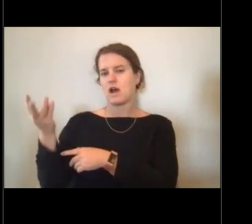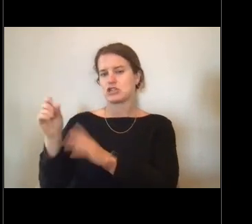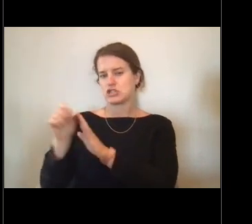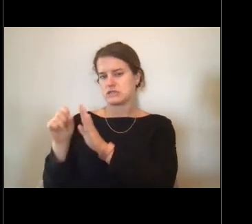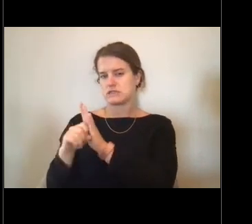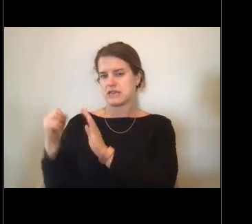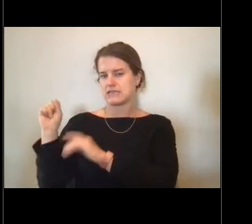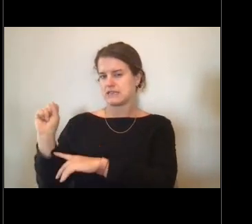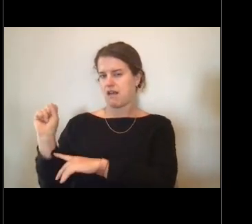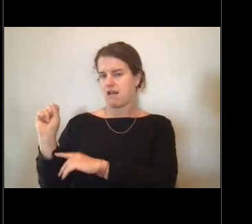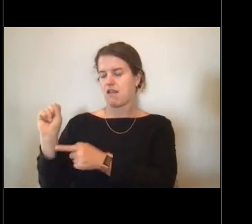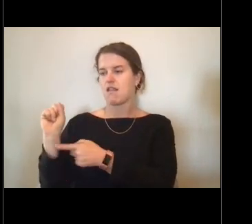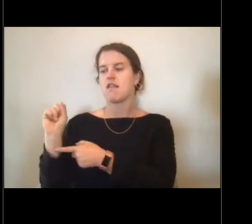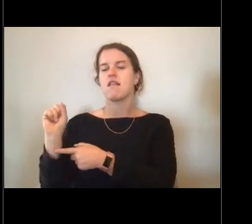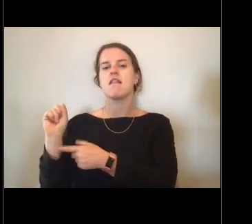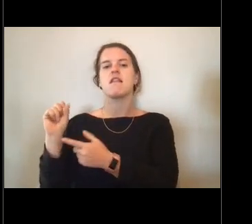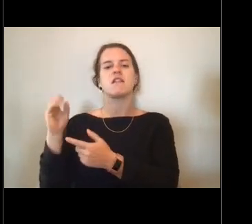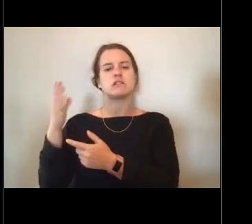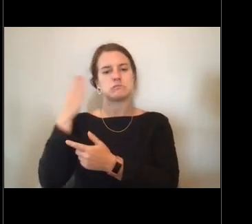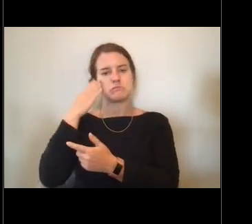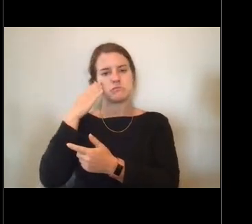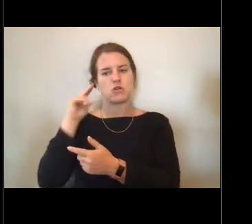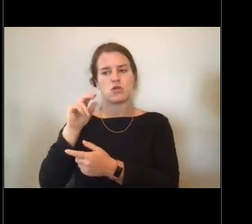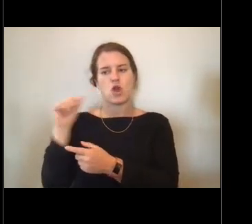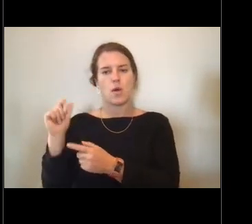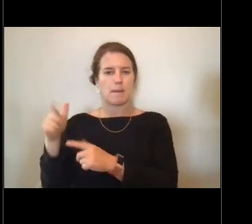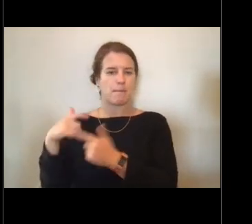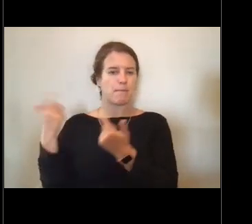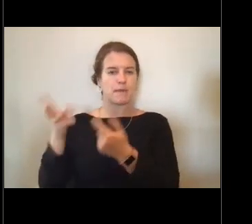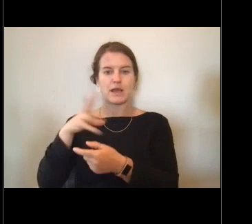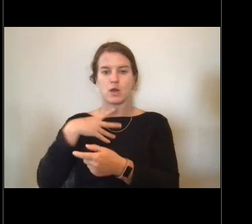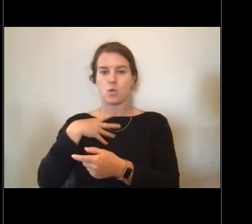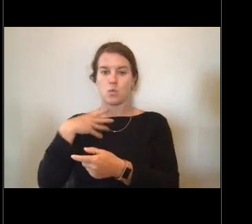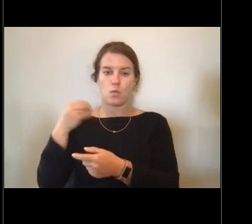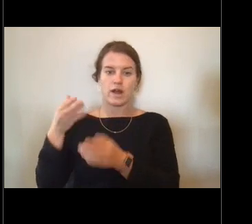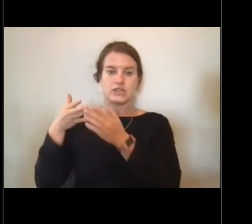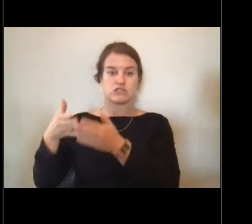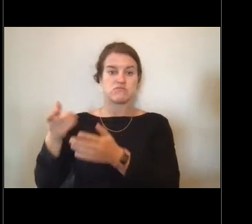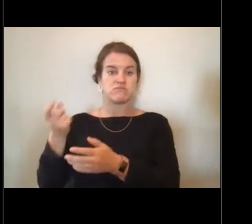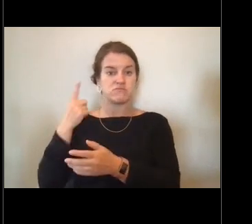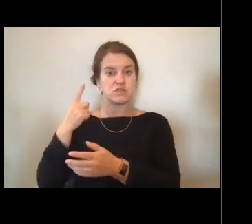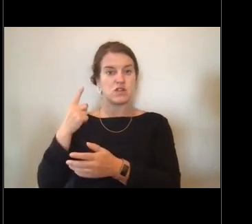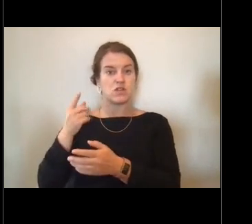and you think about the big white ships, there's actually over 400 smaller boats